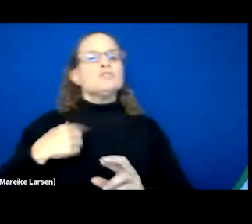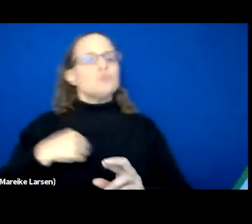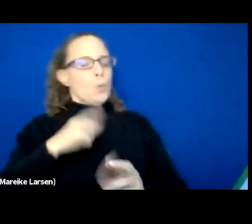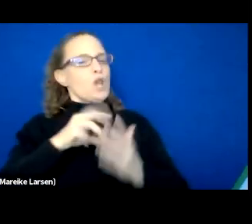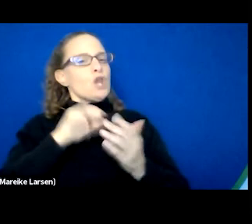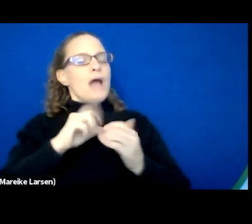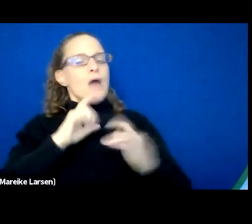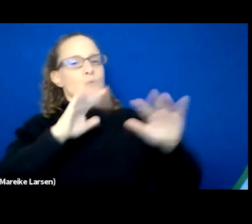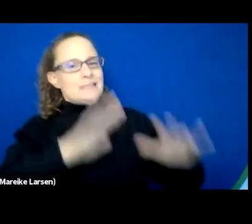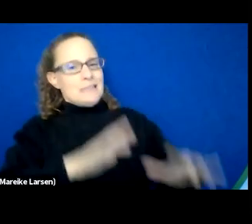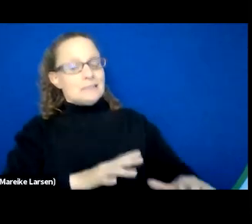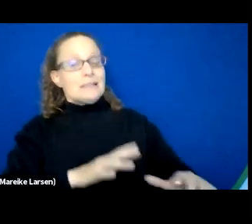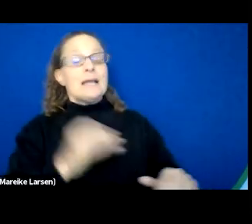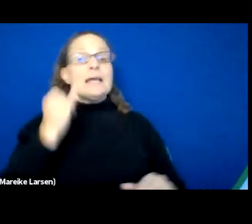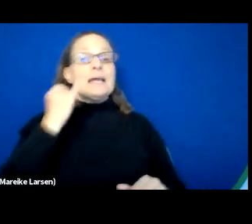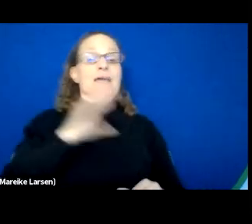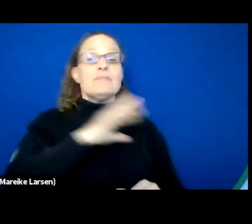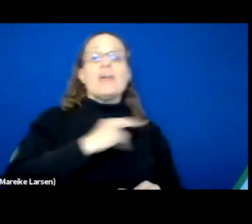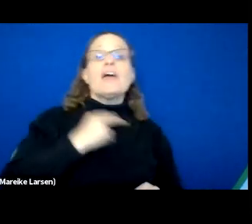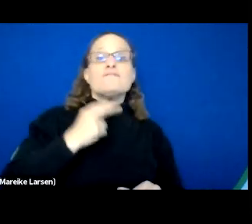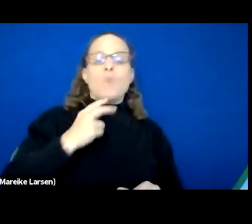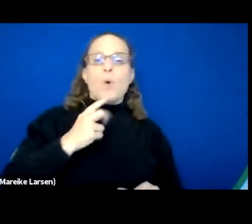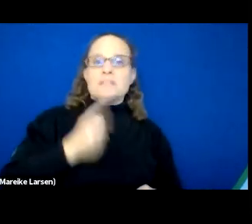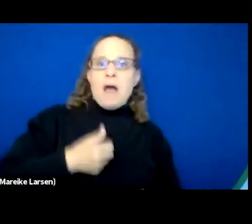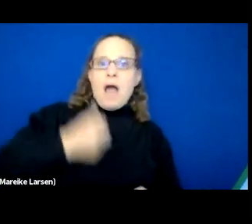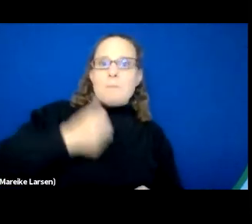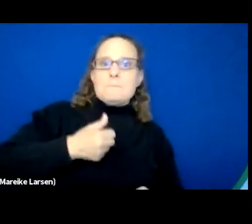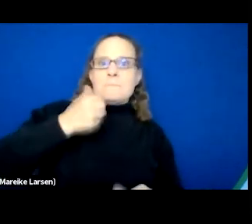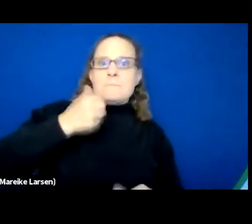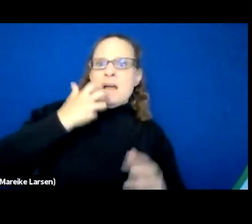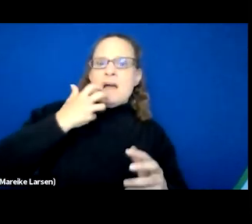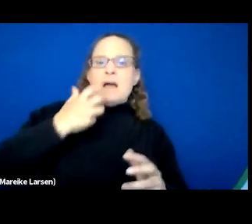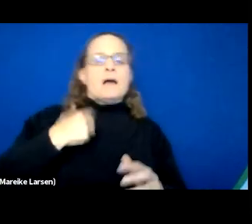If their voice go high, our voice still stay the same, how to keep a straight, you know, tone